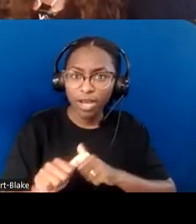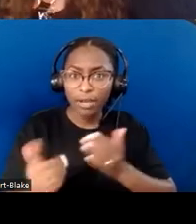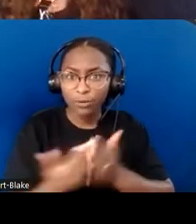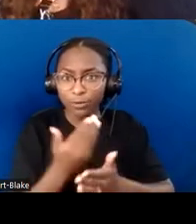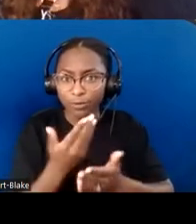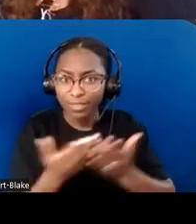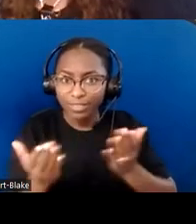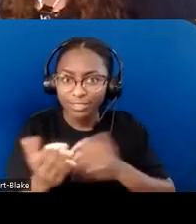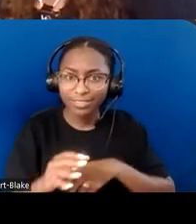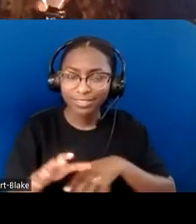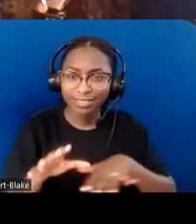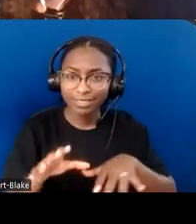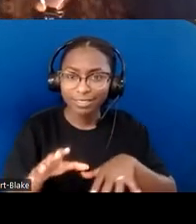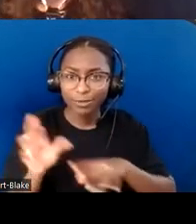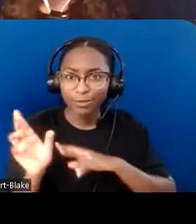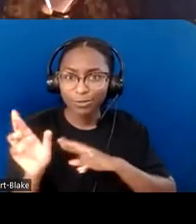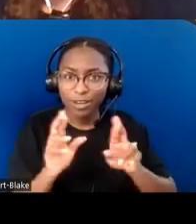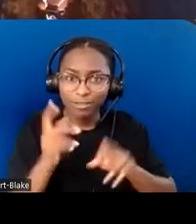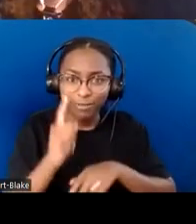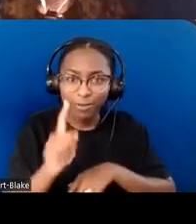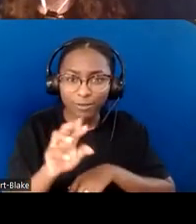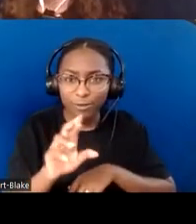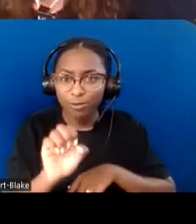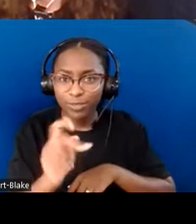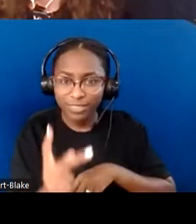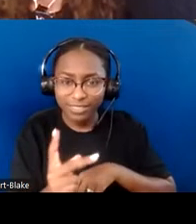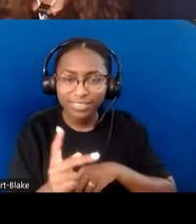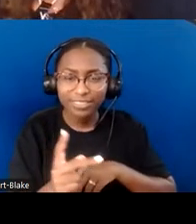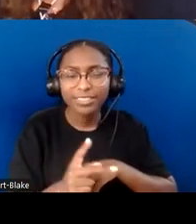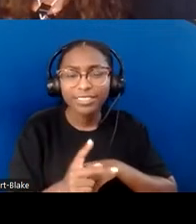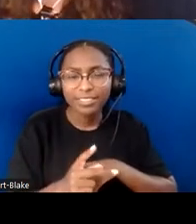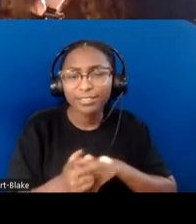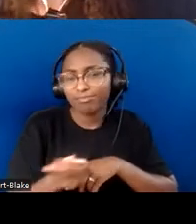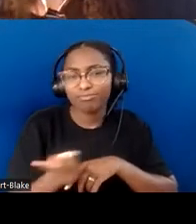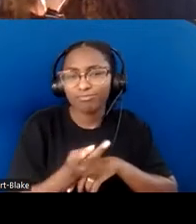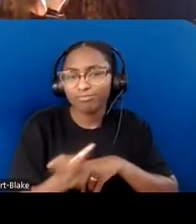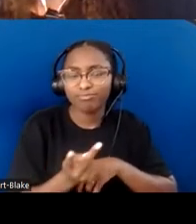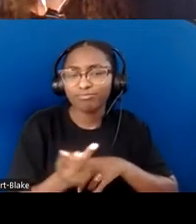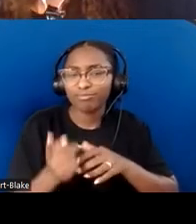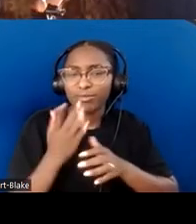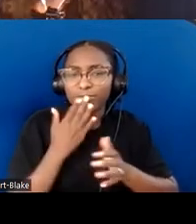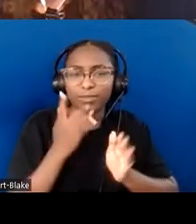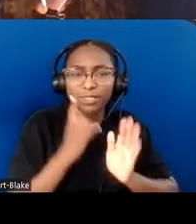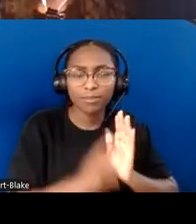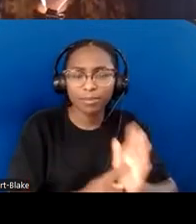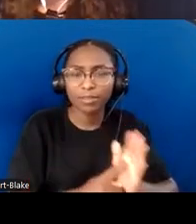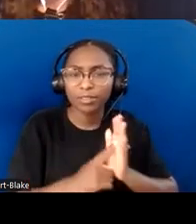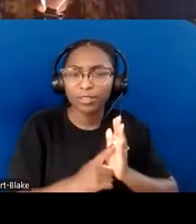Their example of partnering and supporting each other has been a model for me